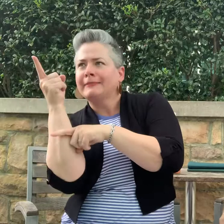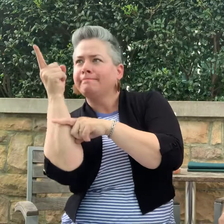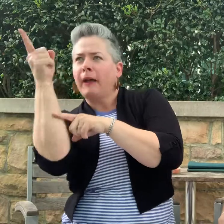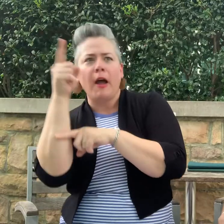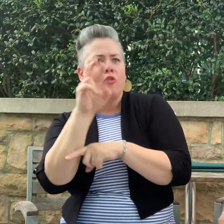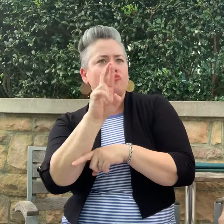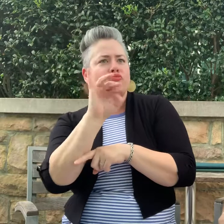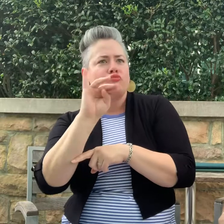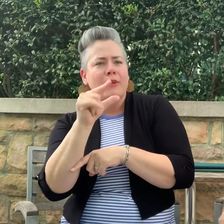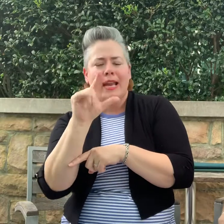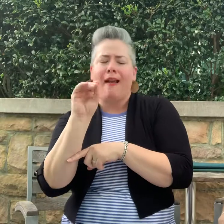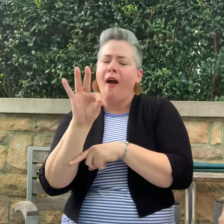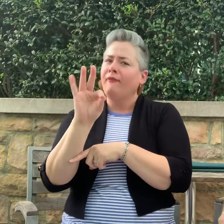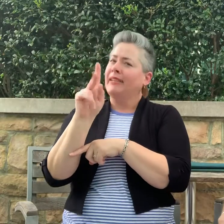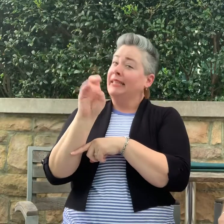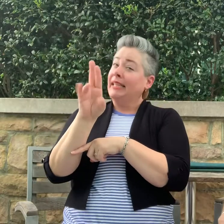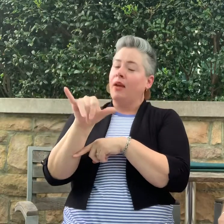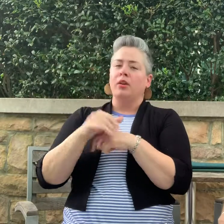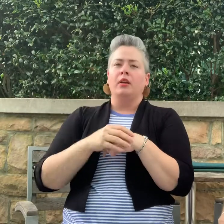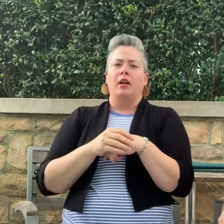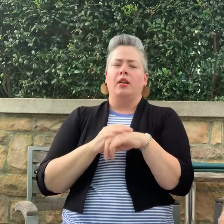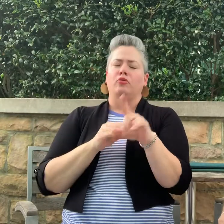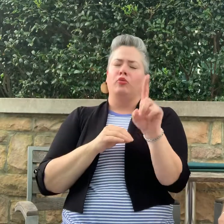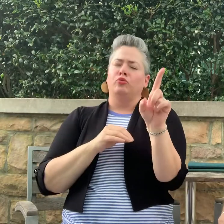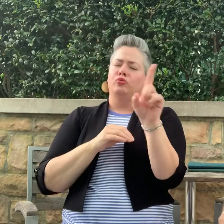I said that we were going to drive the Ring of Kerry.